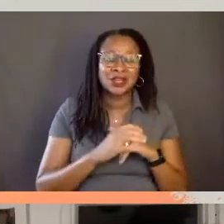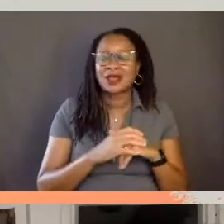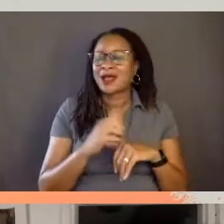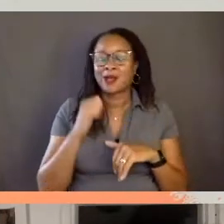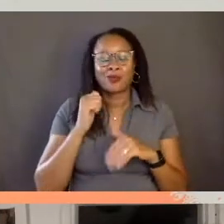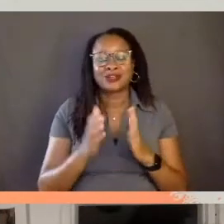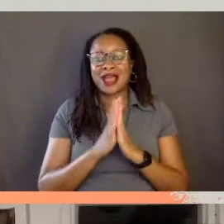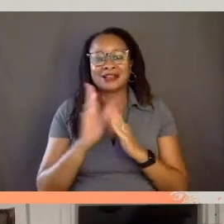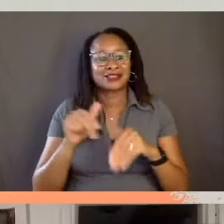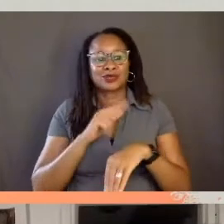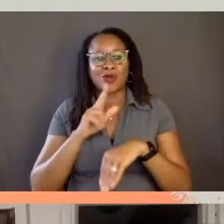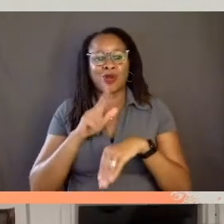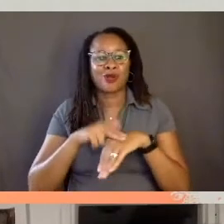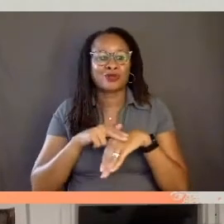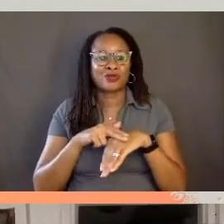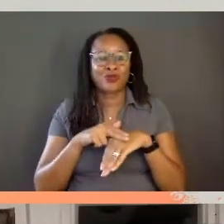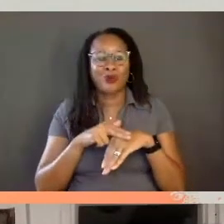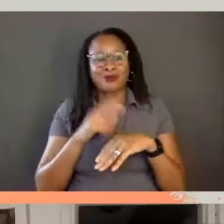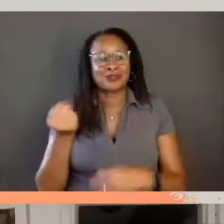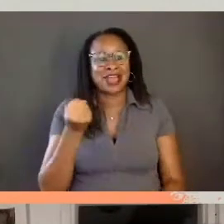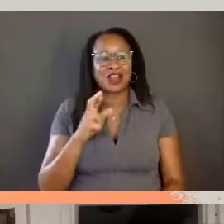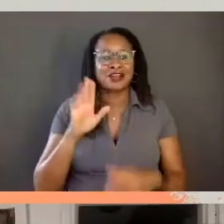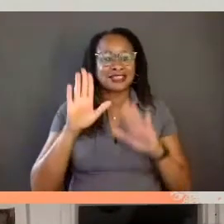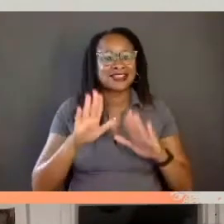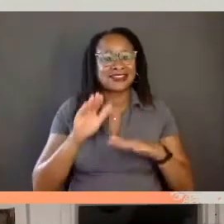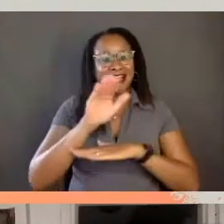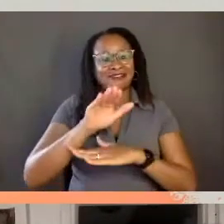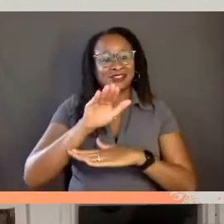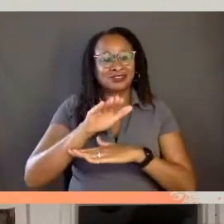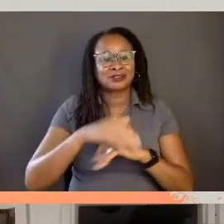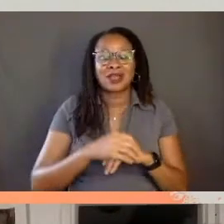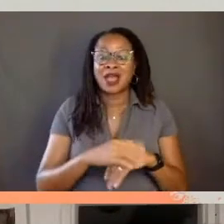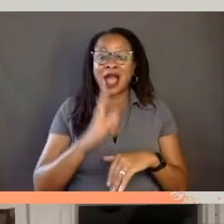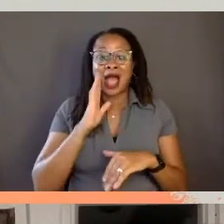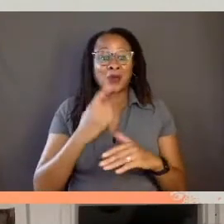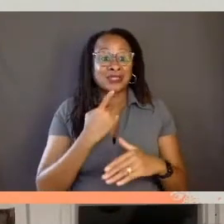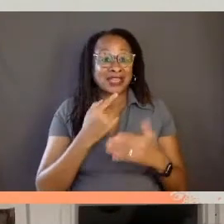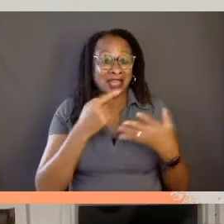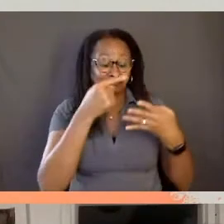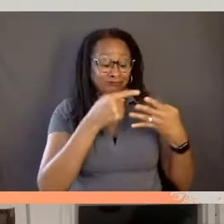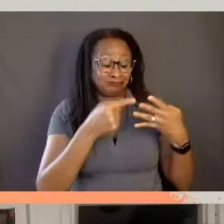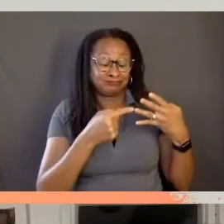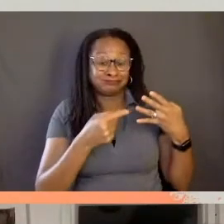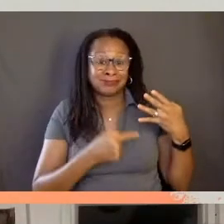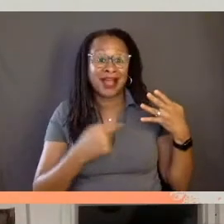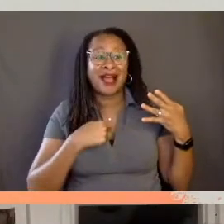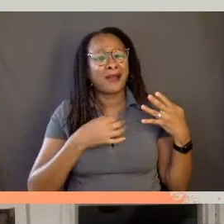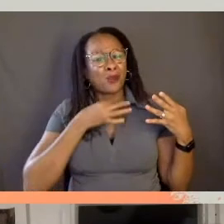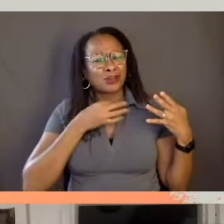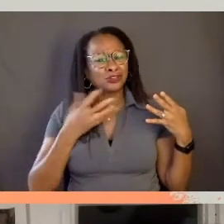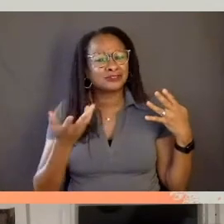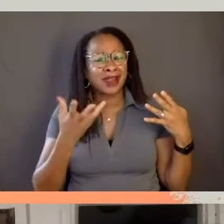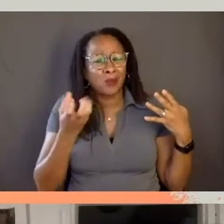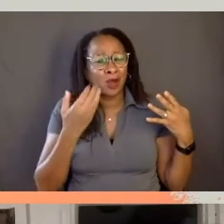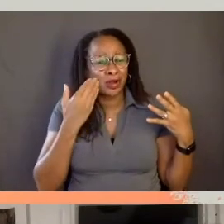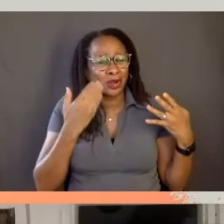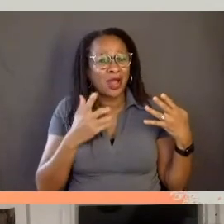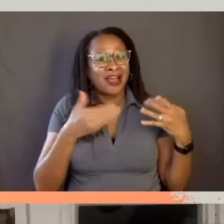at a normal Saturday or Sunday afternoon. I'm going to say, here are the things that I wondered and I'm going to give you the chance